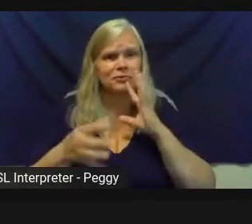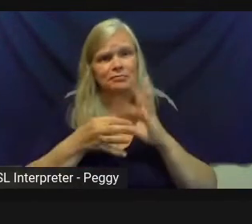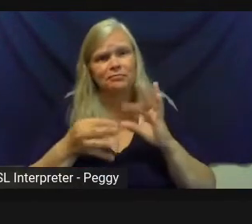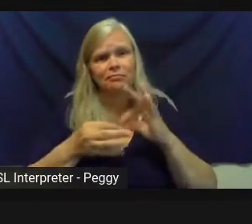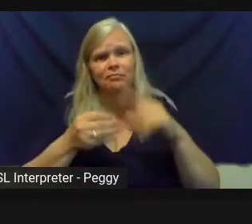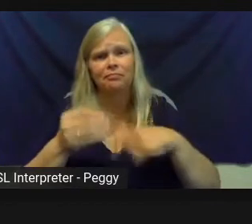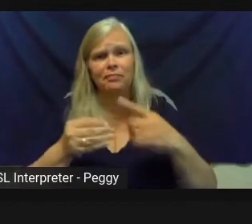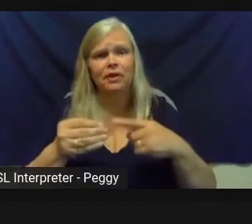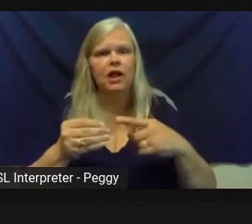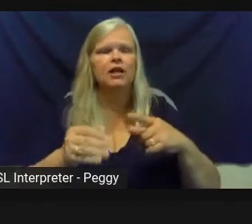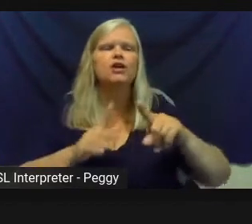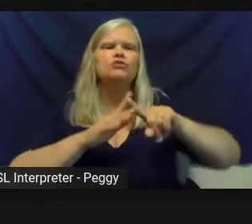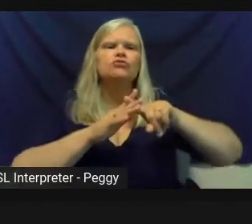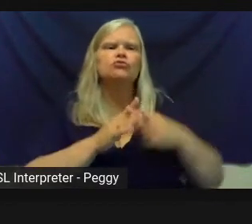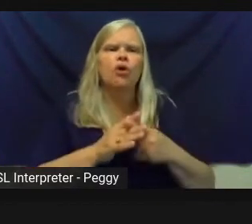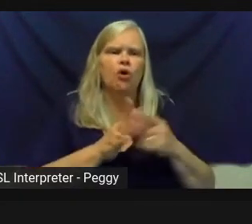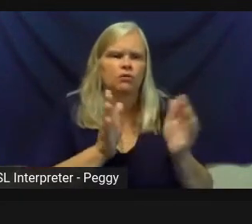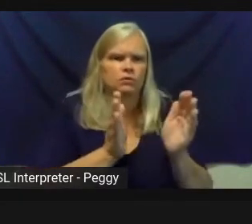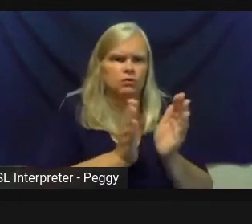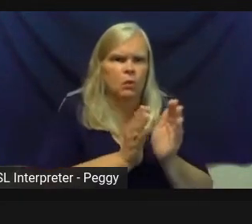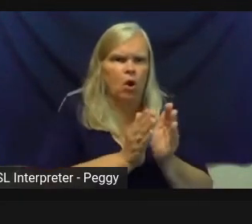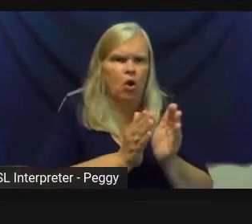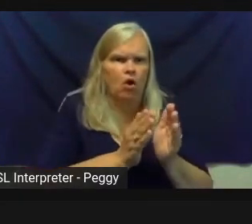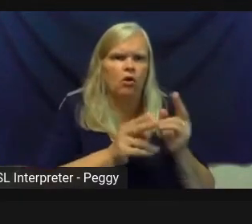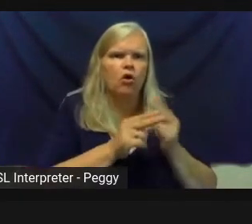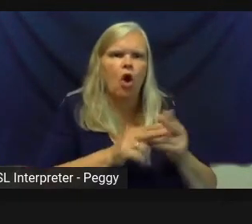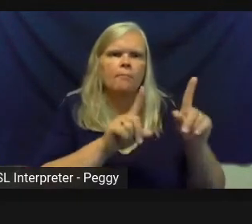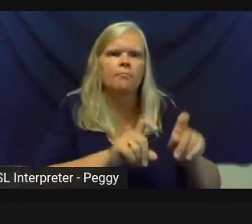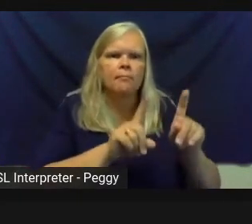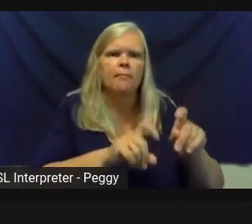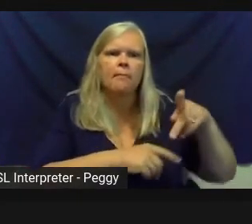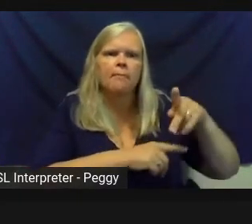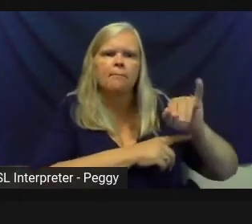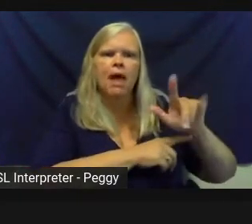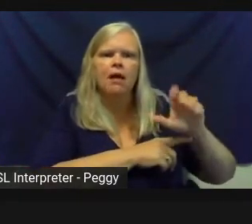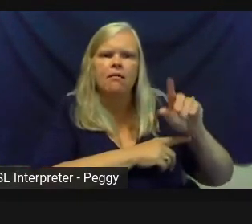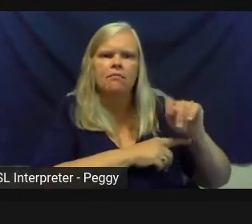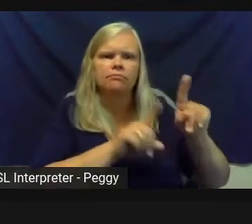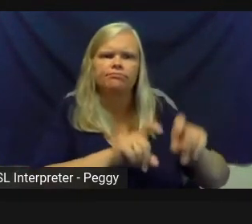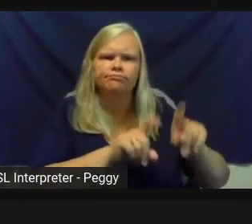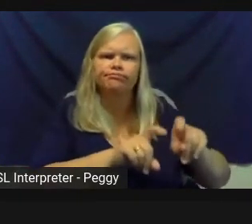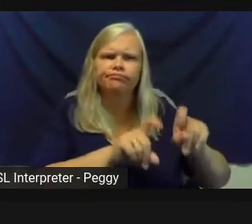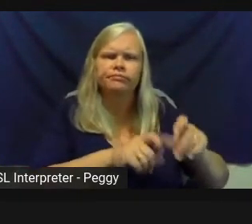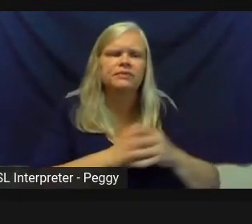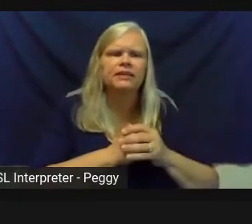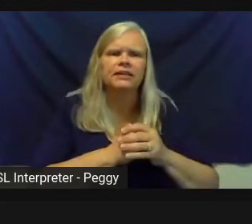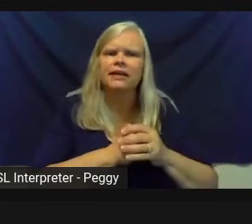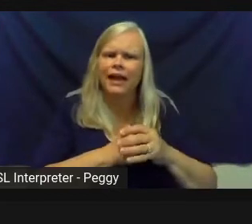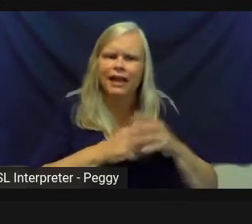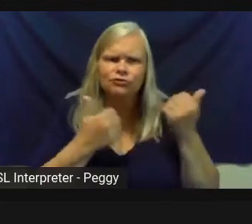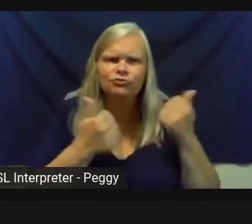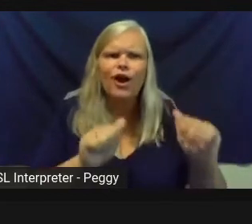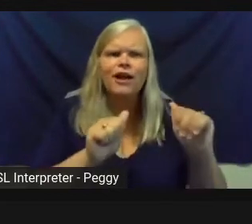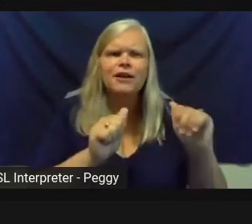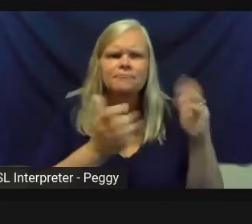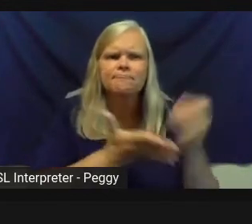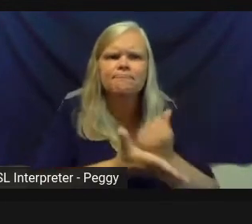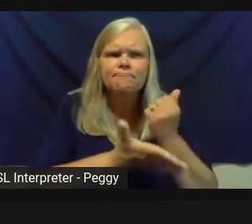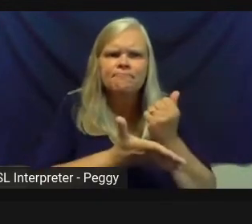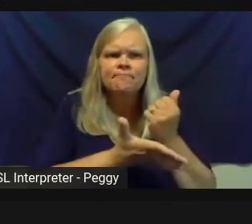small, the importance of pilots, getting some small wins and building on that. But I think often the challenge becomes